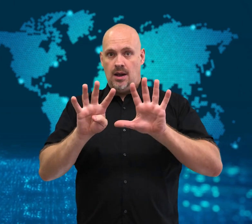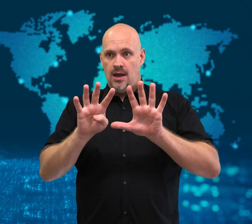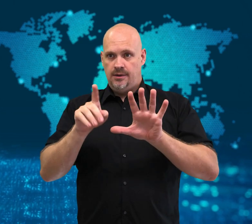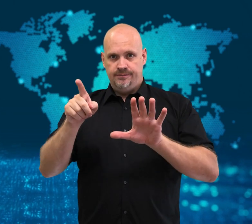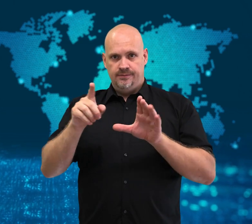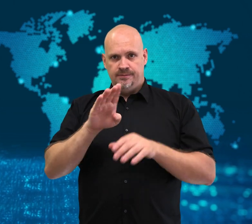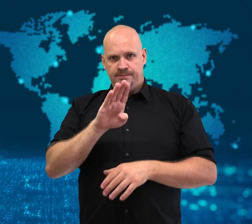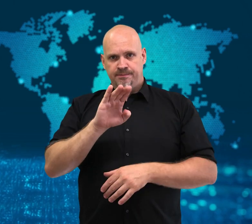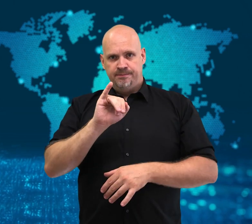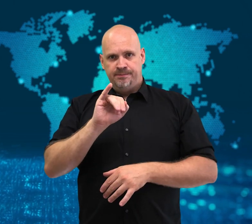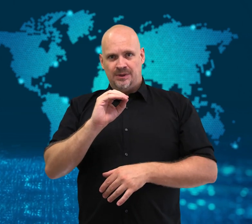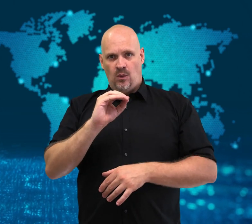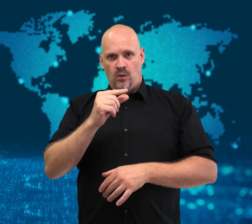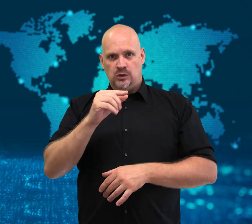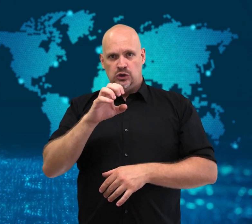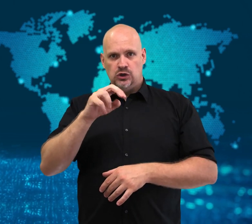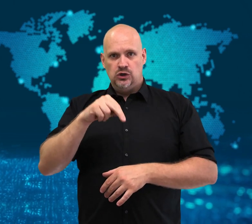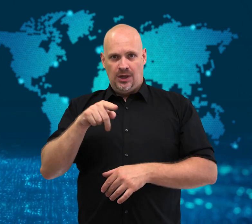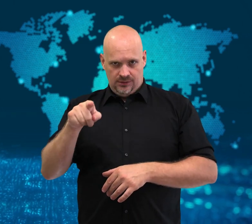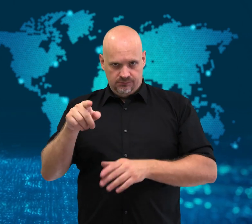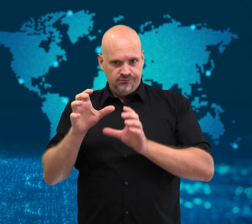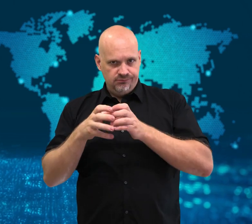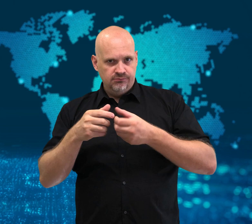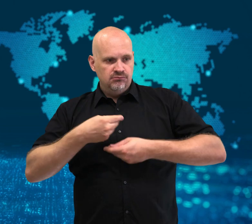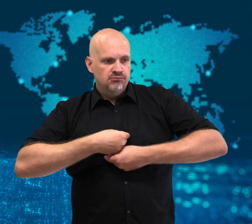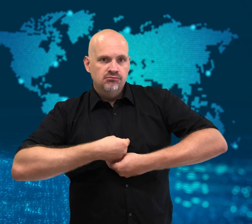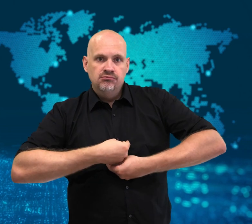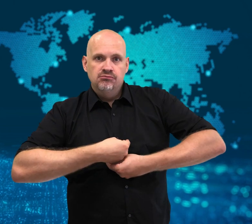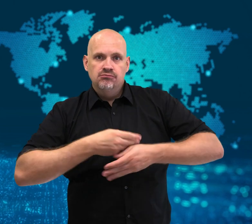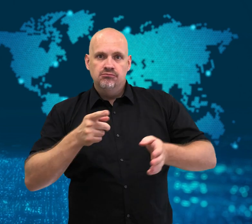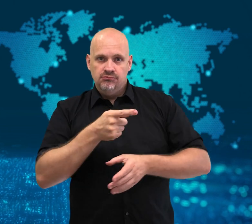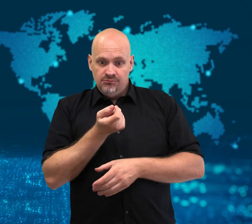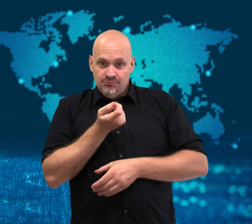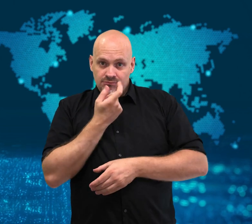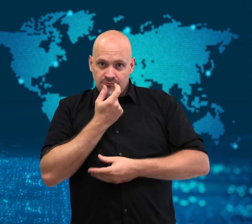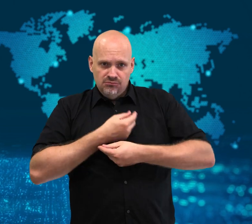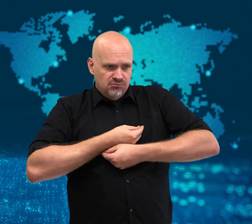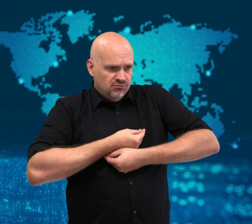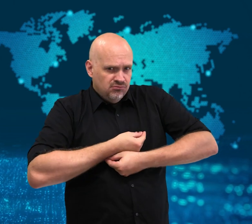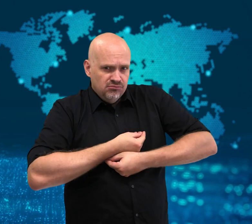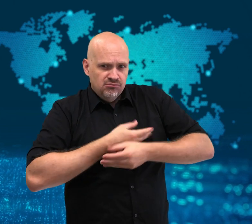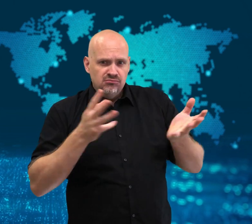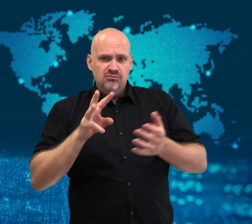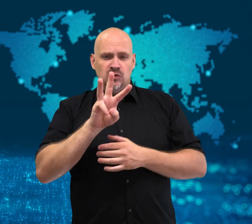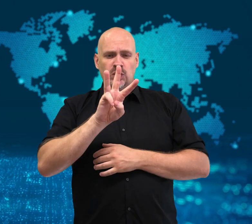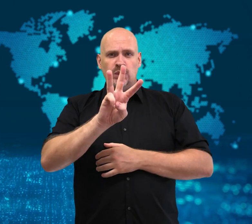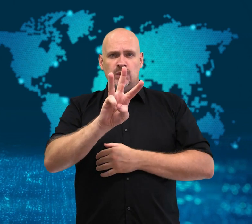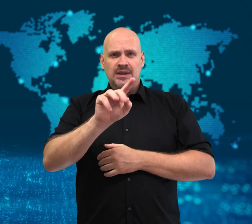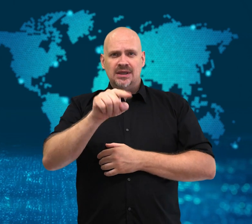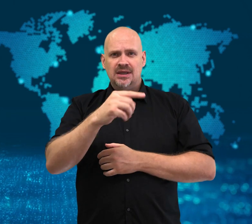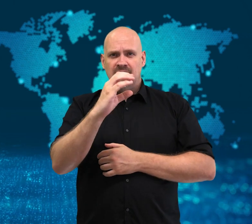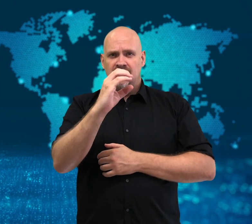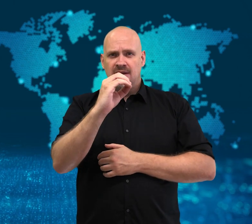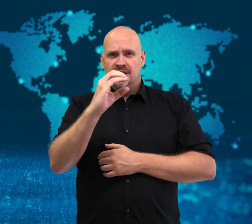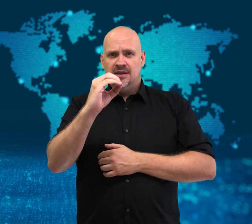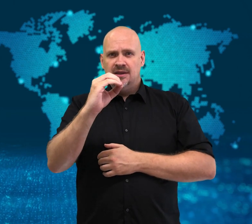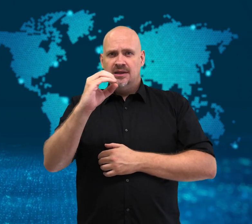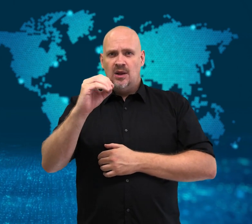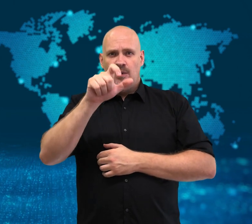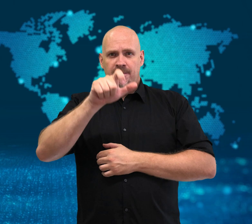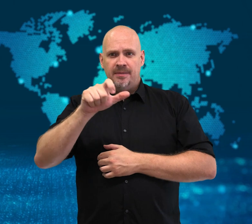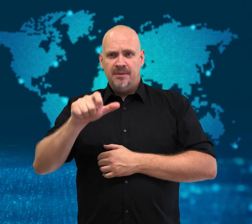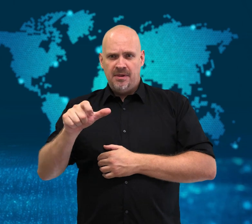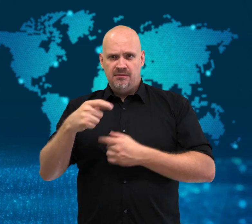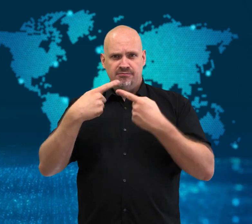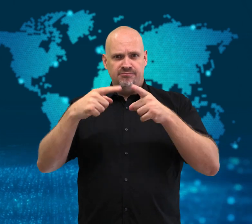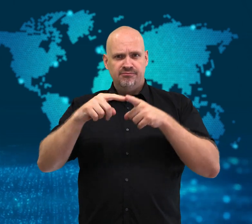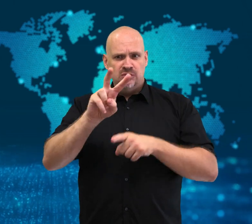Biogen stopped two large clinical trials that included more than